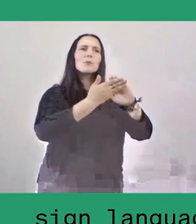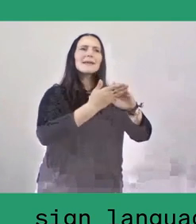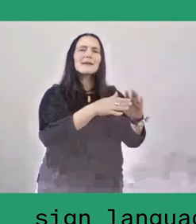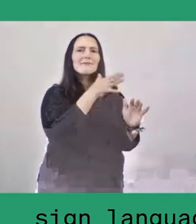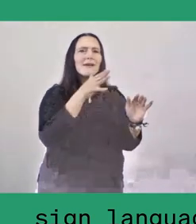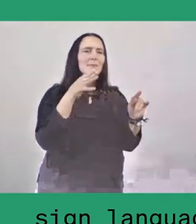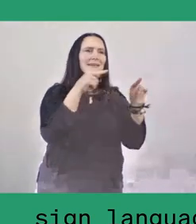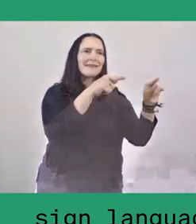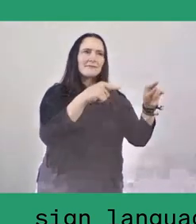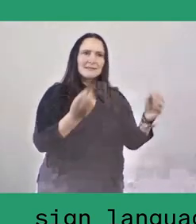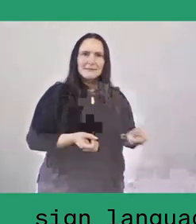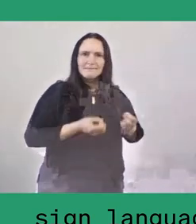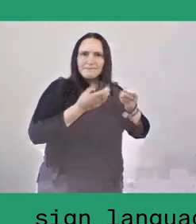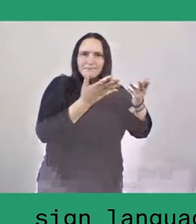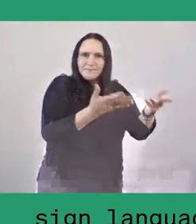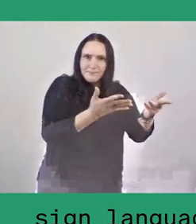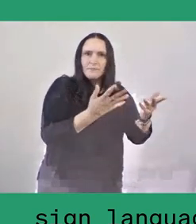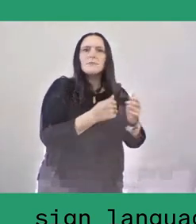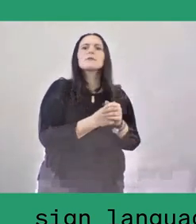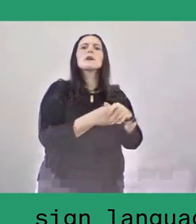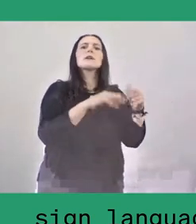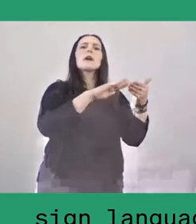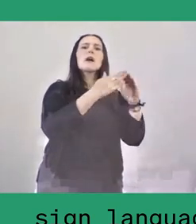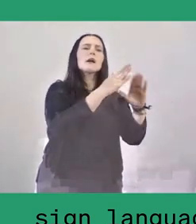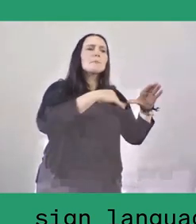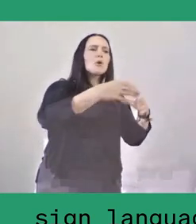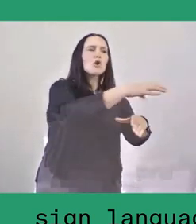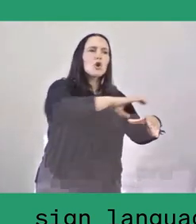done by the kampung community, especially during the pandemic.